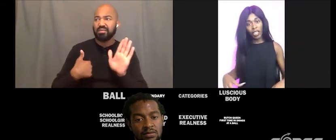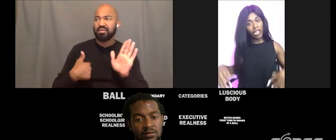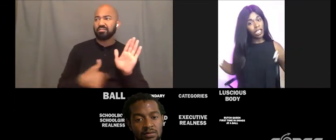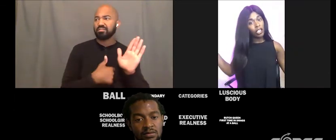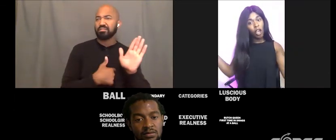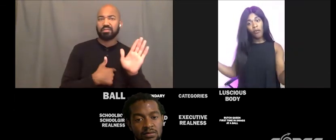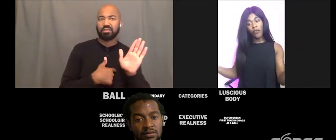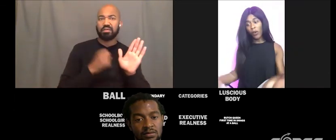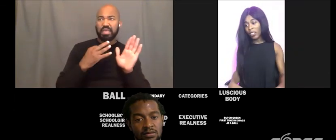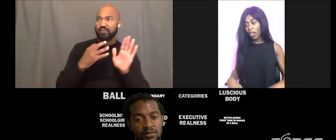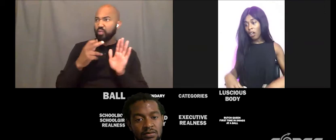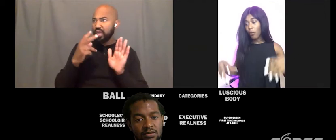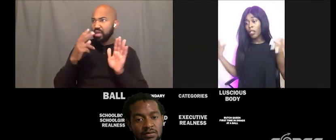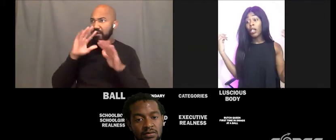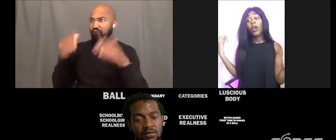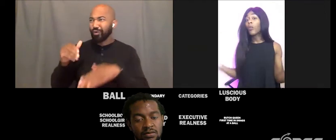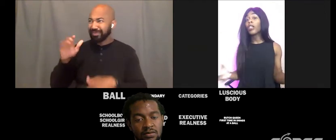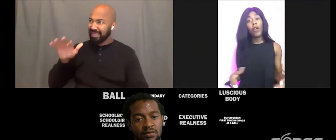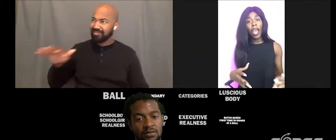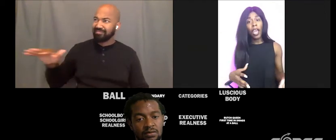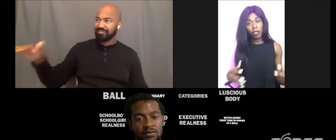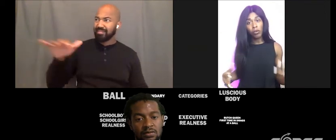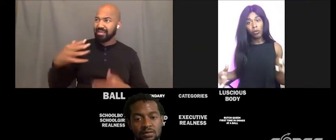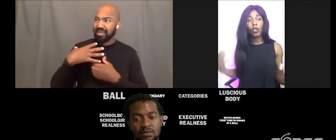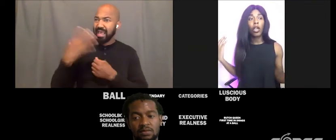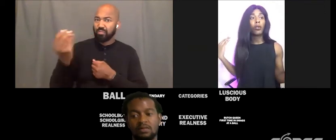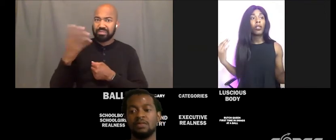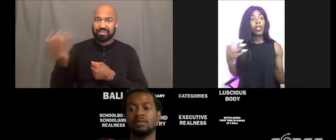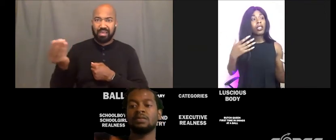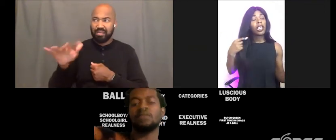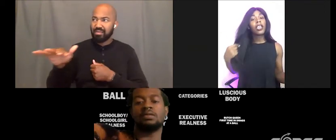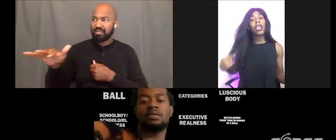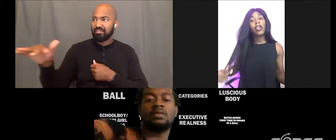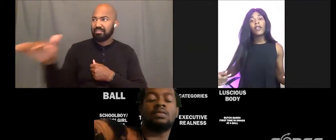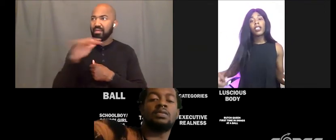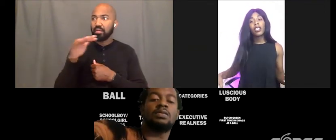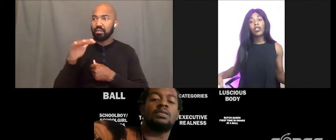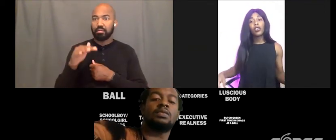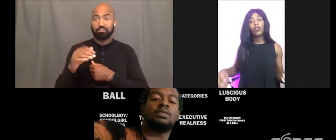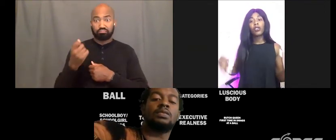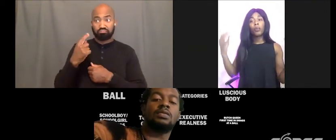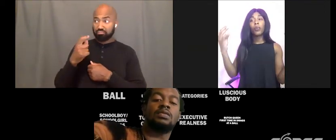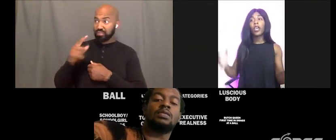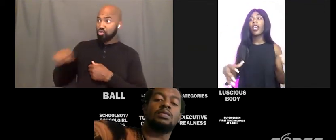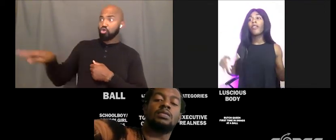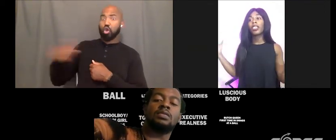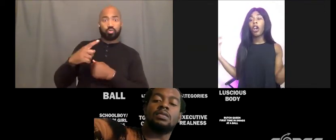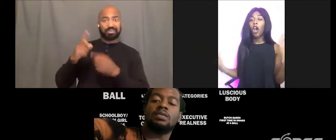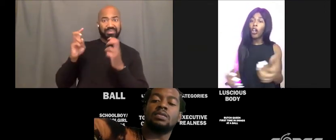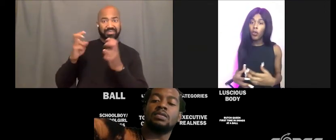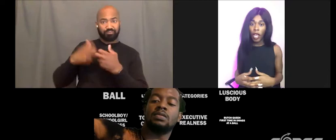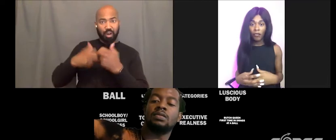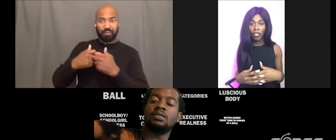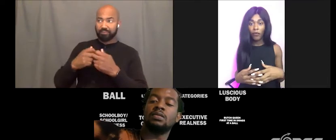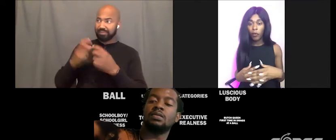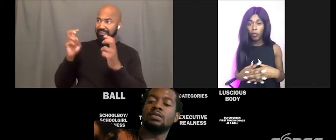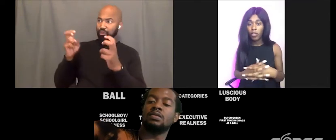and that's all we focused on, which we do have to, you know, take care of these issues. But if that's all you have to look forward to,